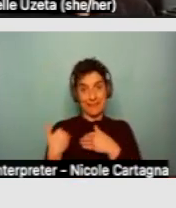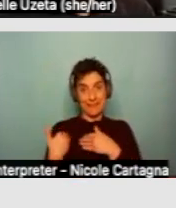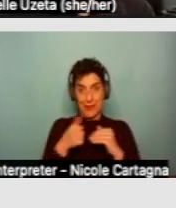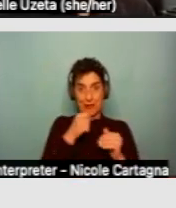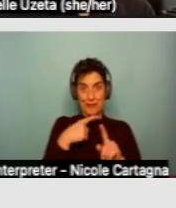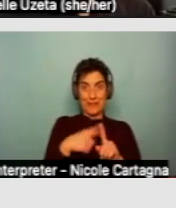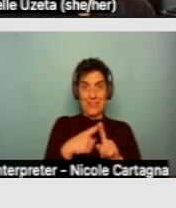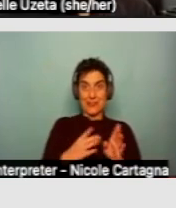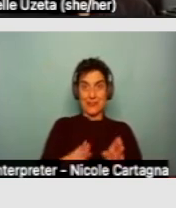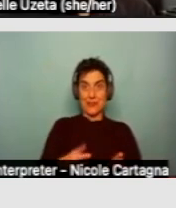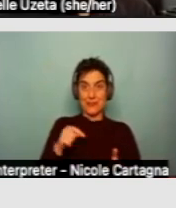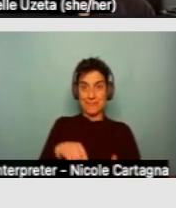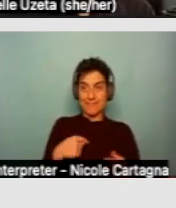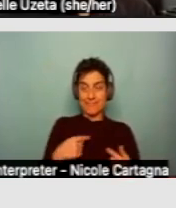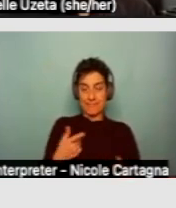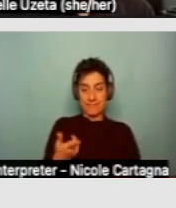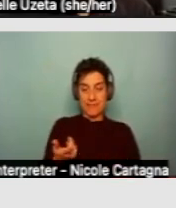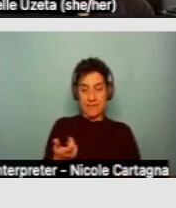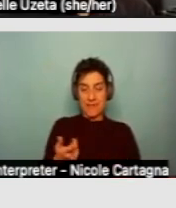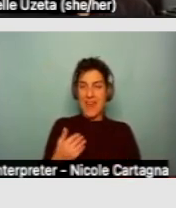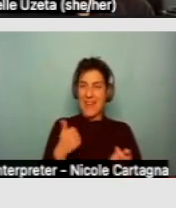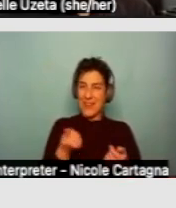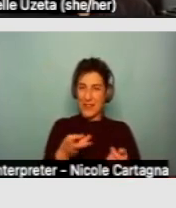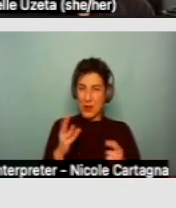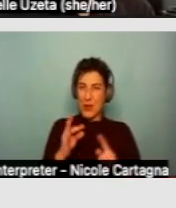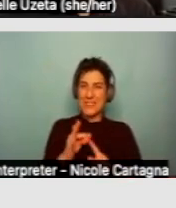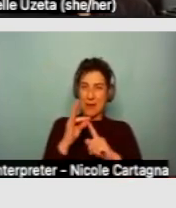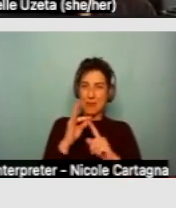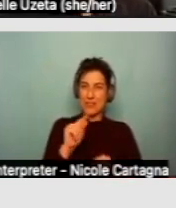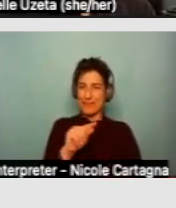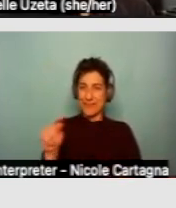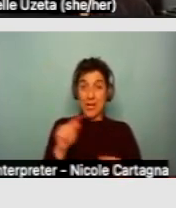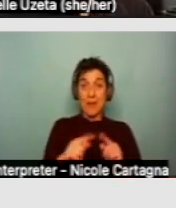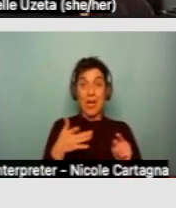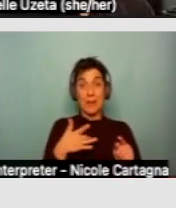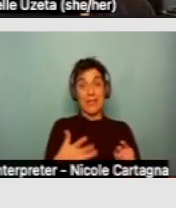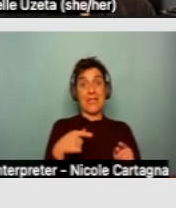There are a couple of exceptions to this general rule, but generally that's the rule.